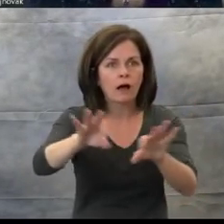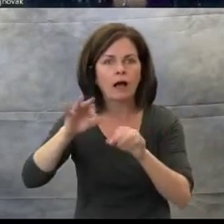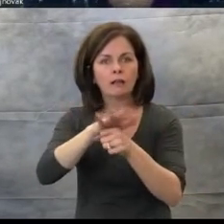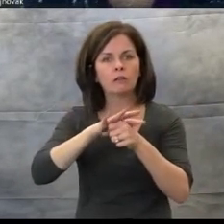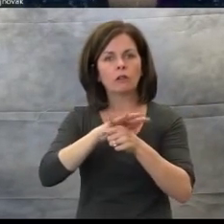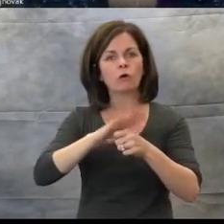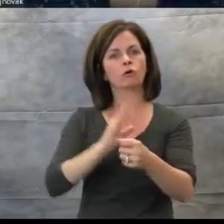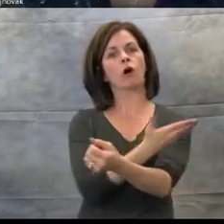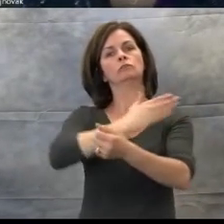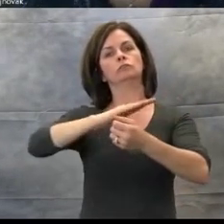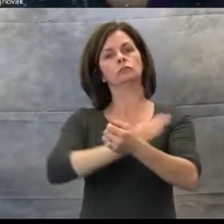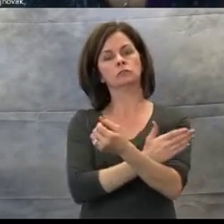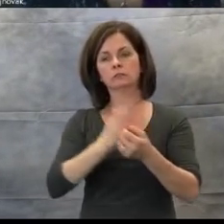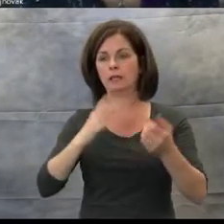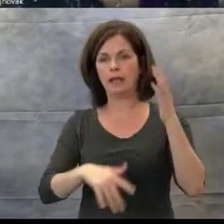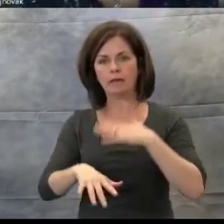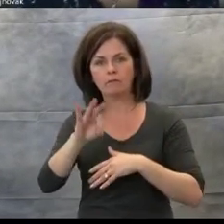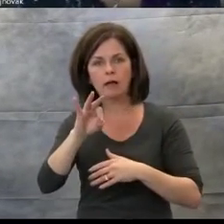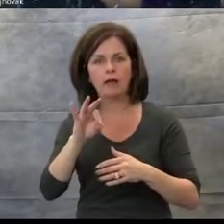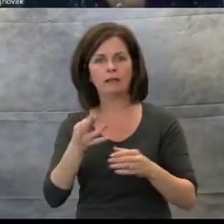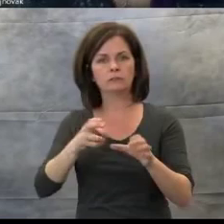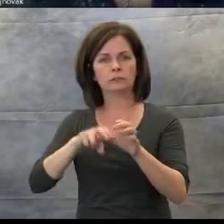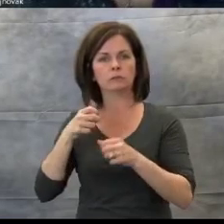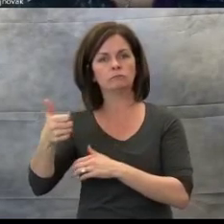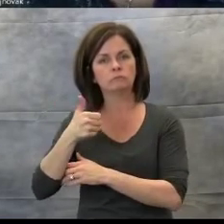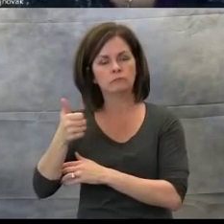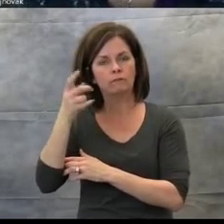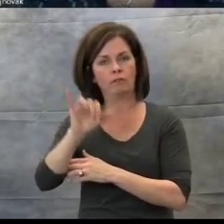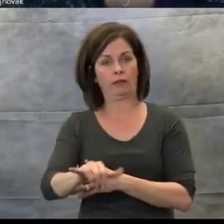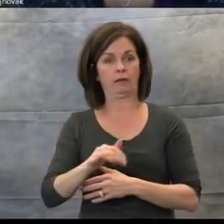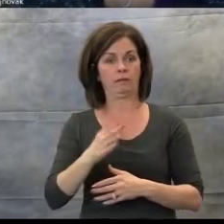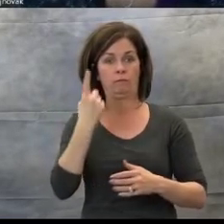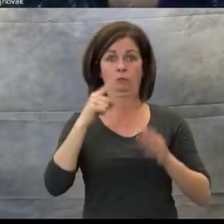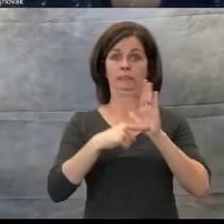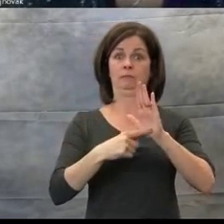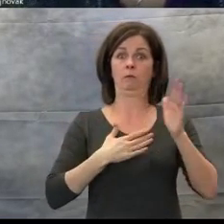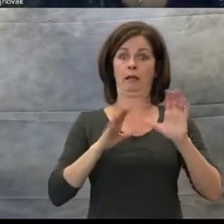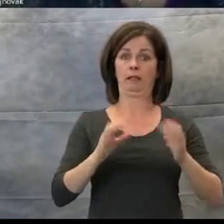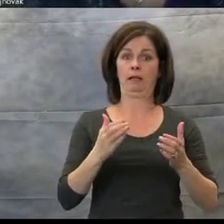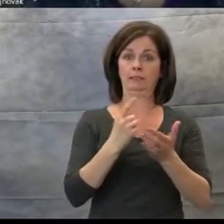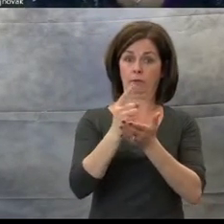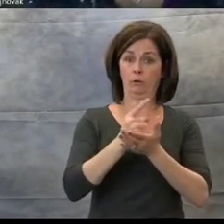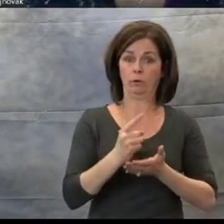A weekly event, that would happen my class, was to go to a web site in my area called